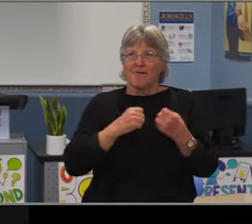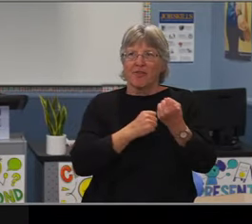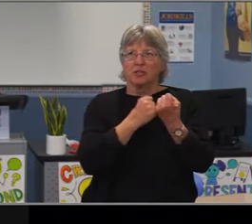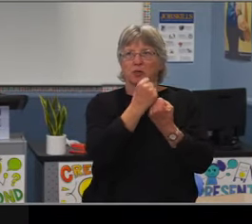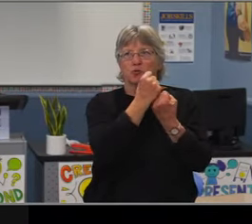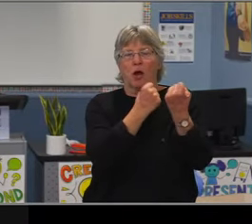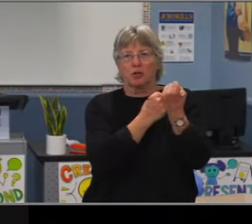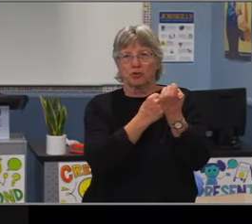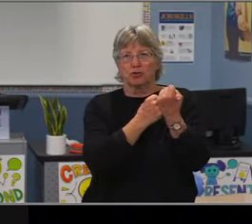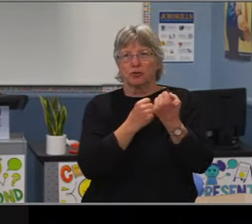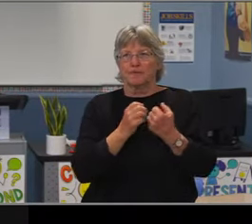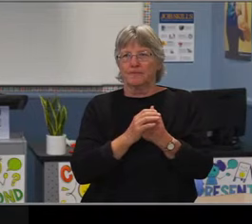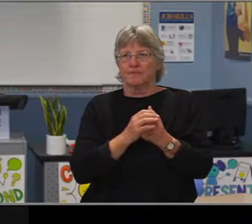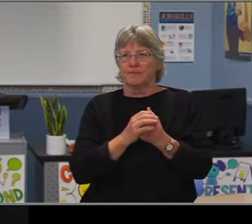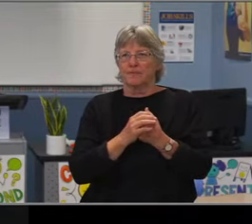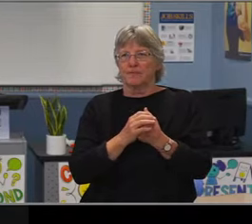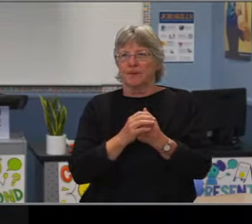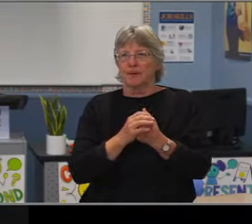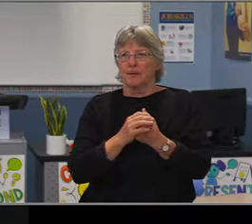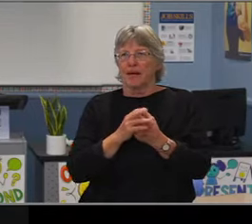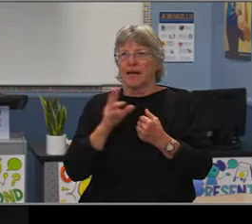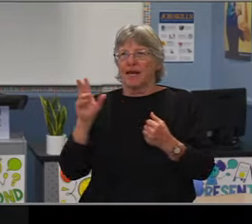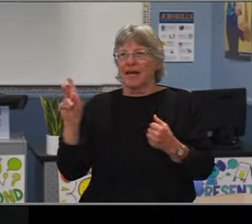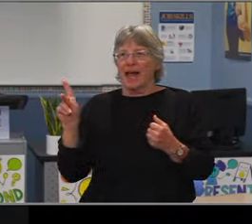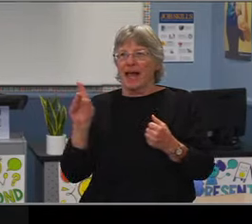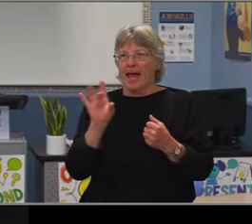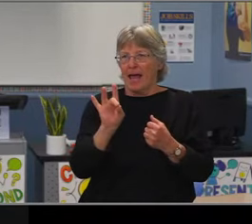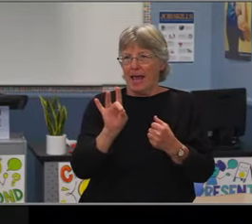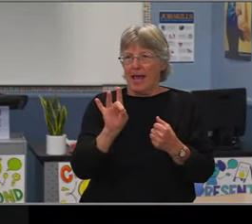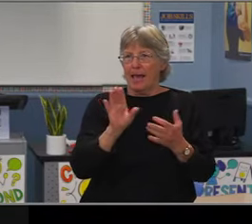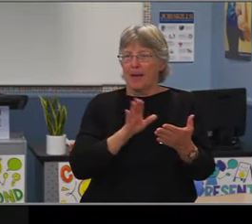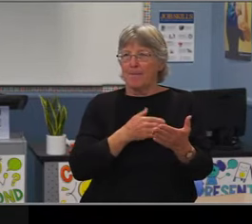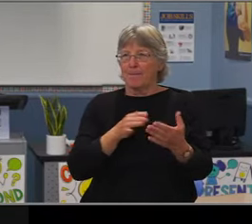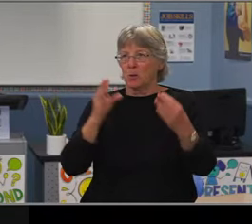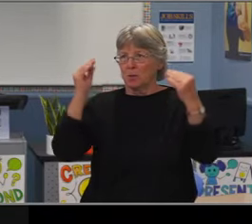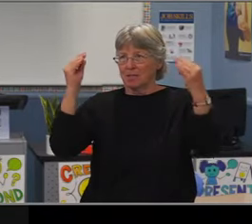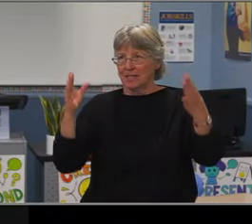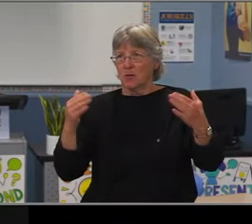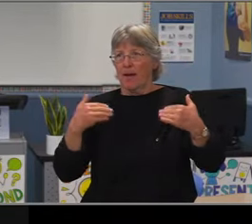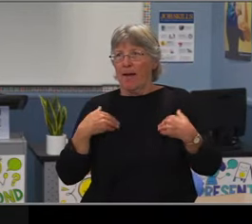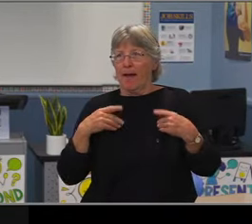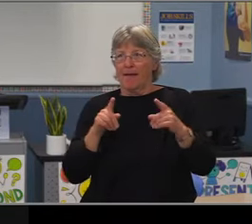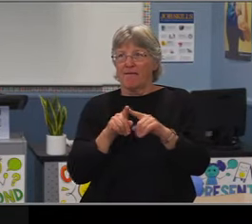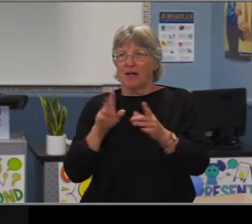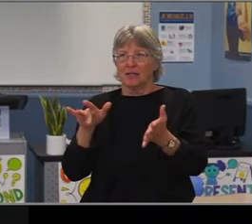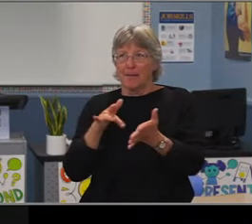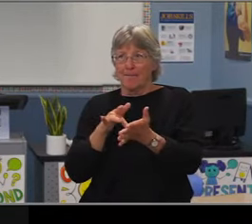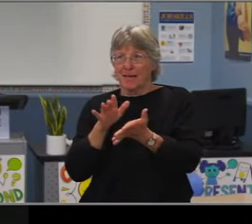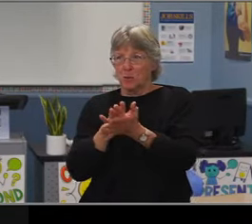Board authorization for this? Move approval. Second. Discussion?